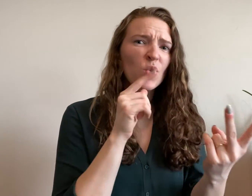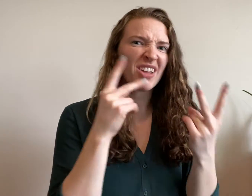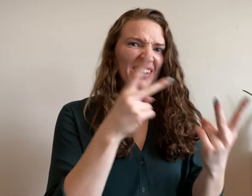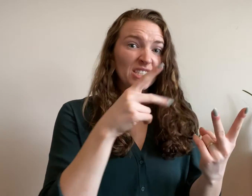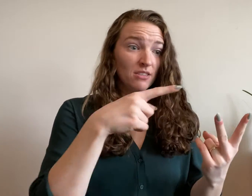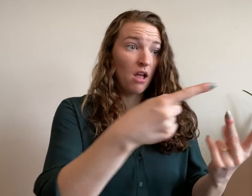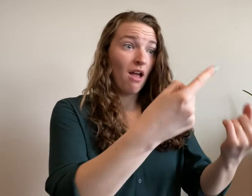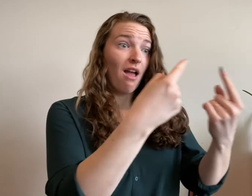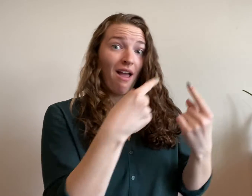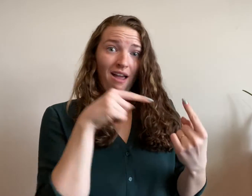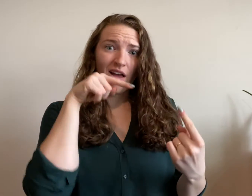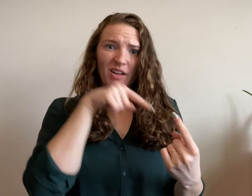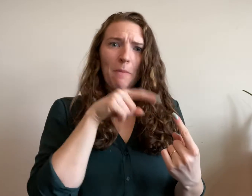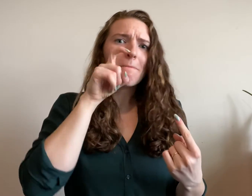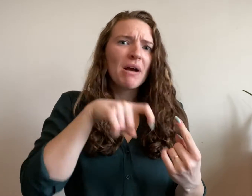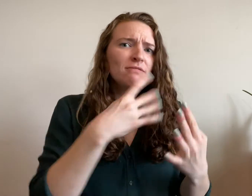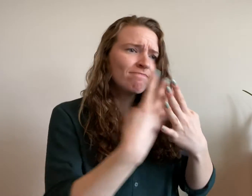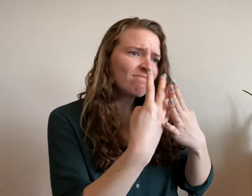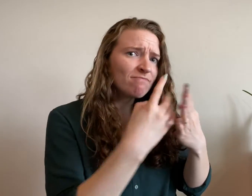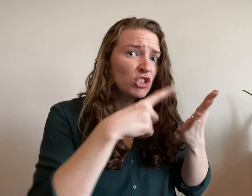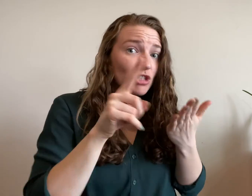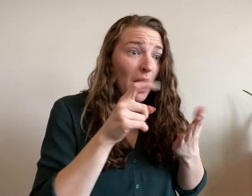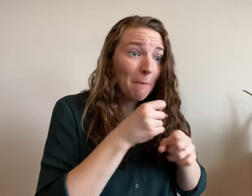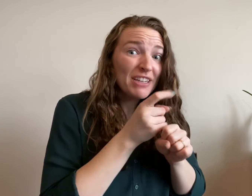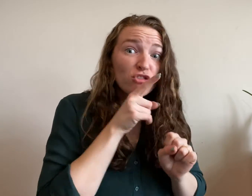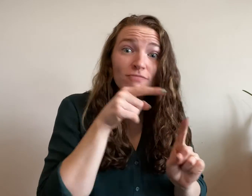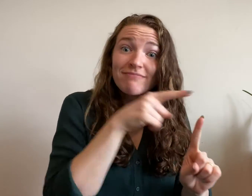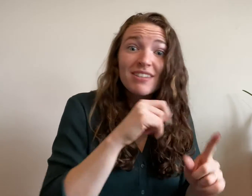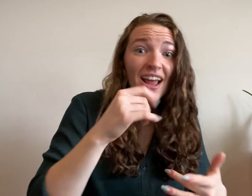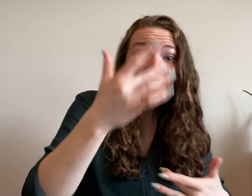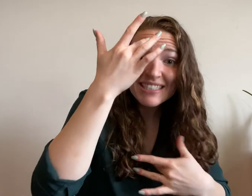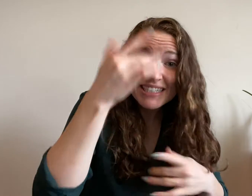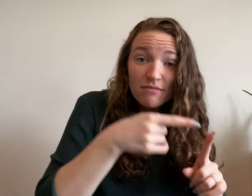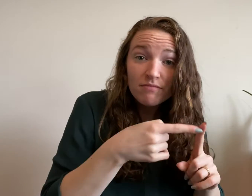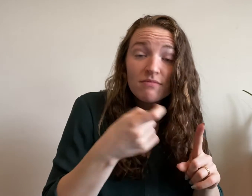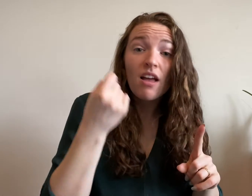including screening visitors for flu-like symptoms